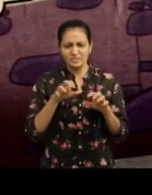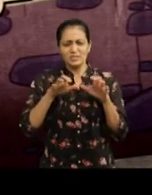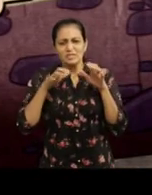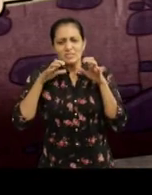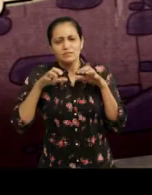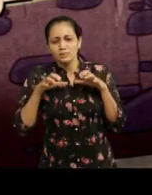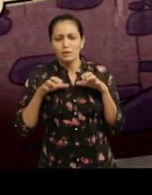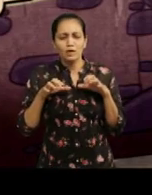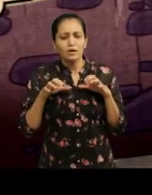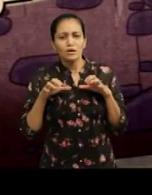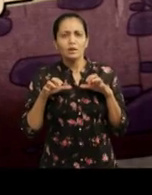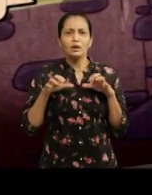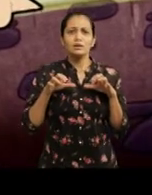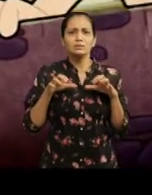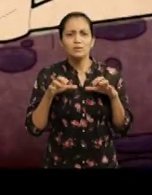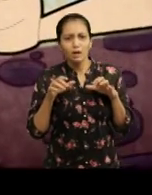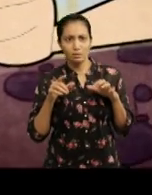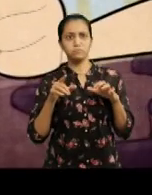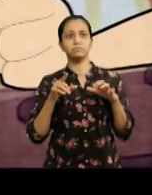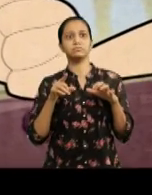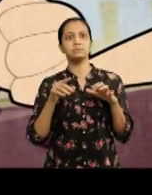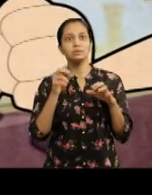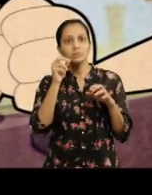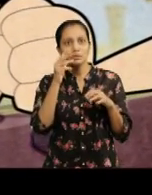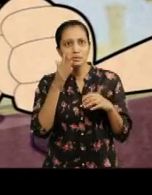Huh… huh... (Surprised) Haaa…Aaaah!